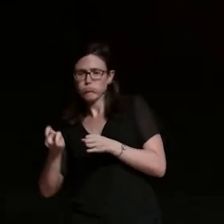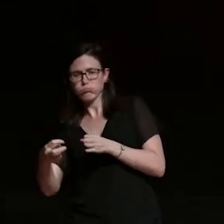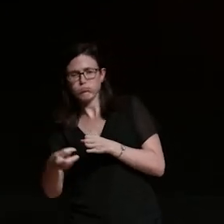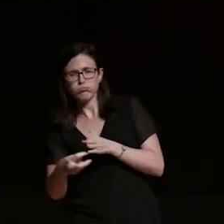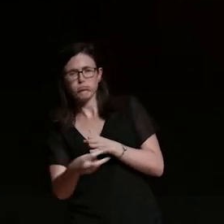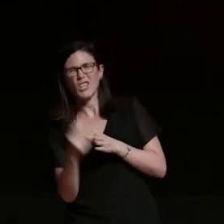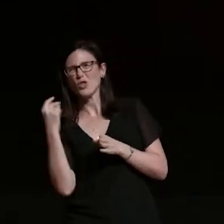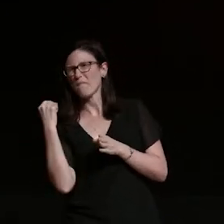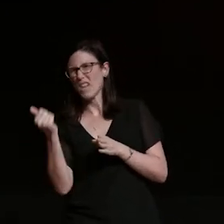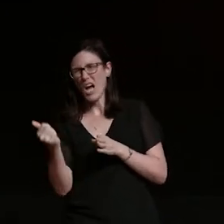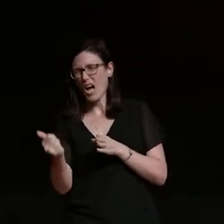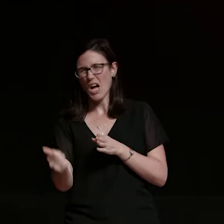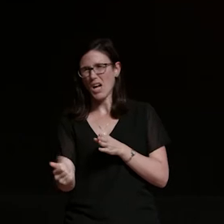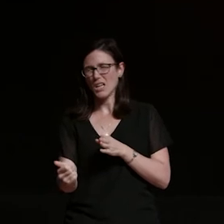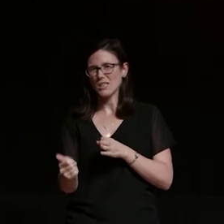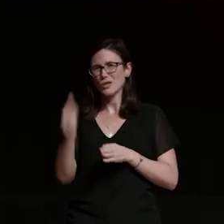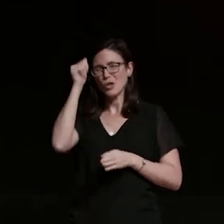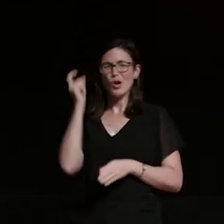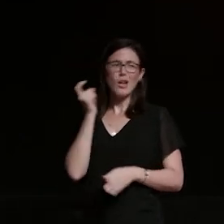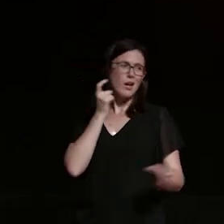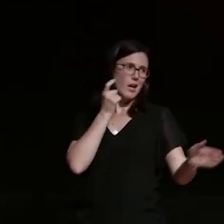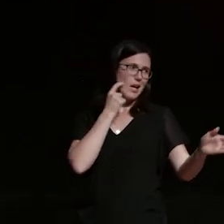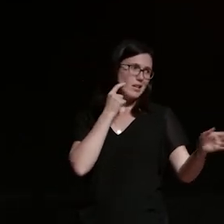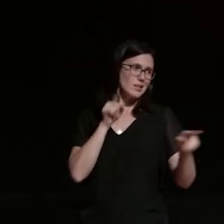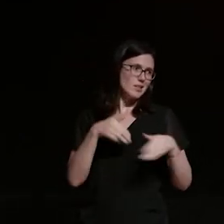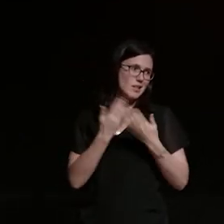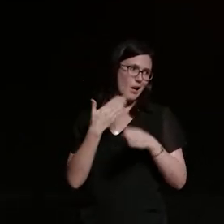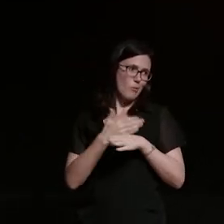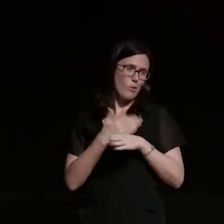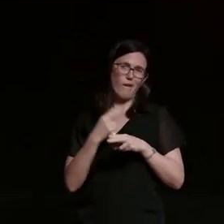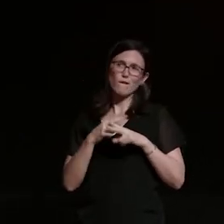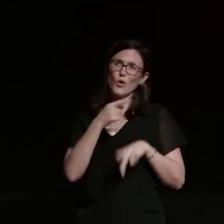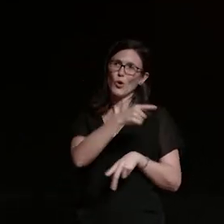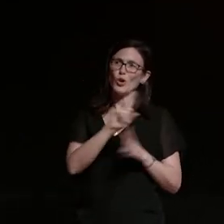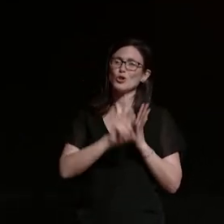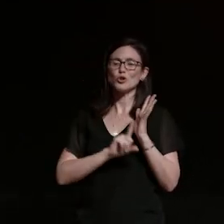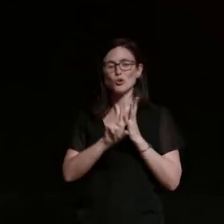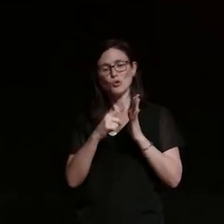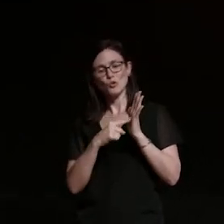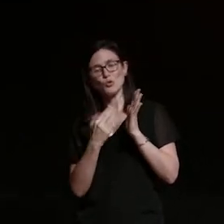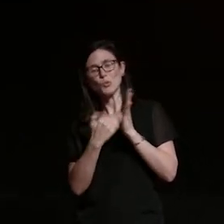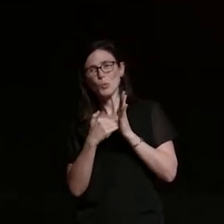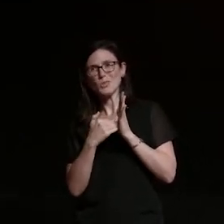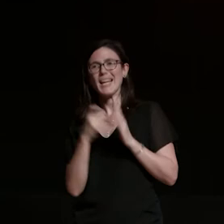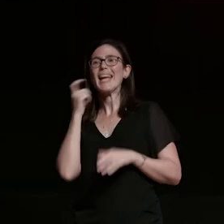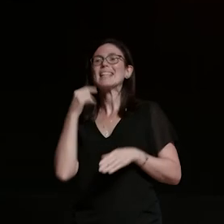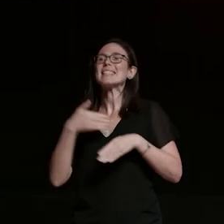just like a very easy day at work for jules um it wasn't too gory and he got to the hospital and he